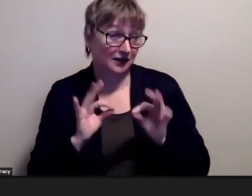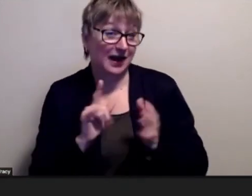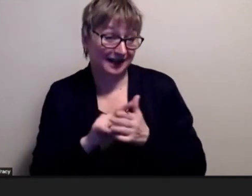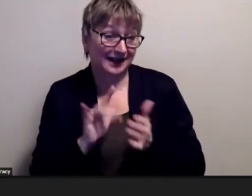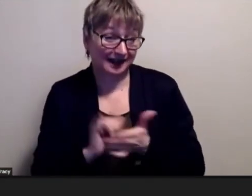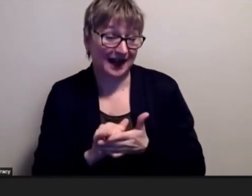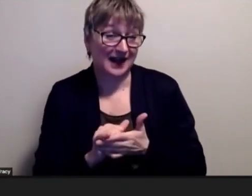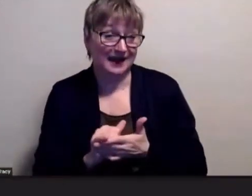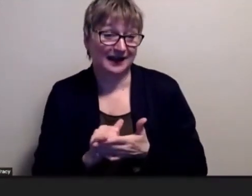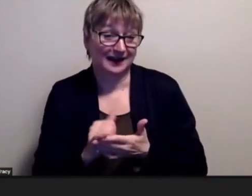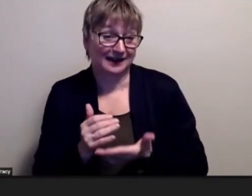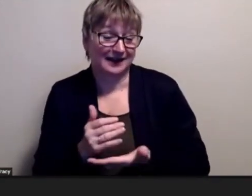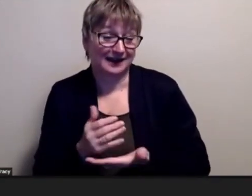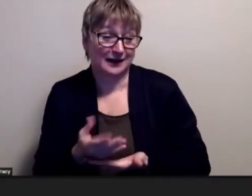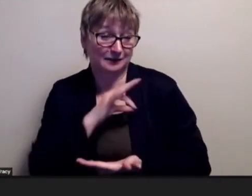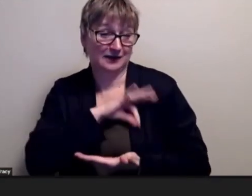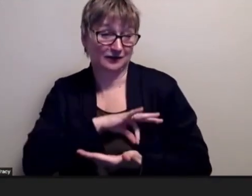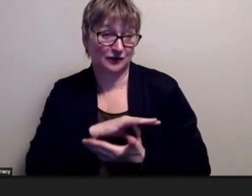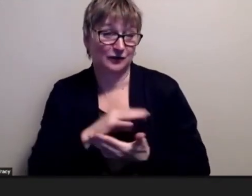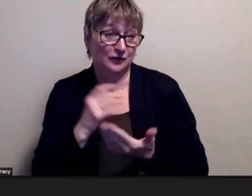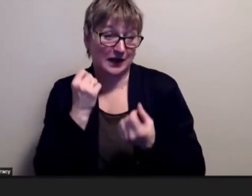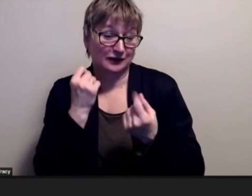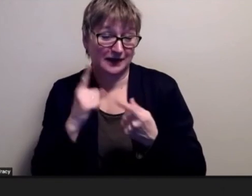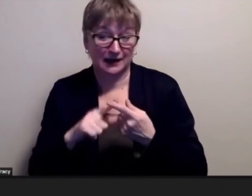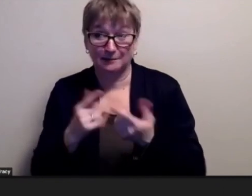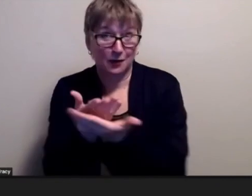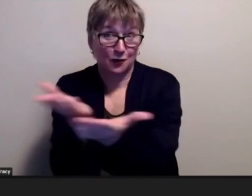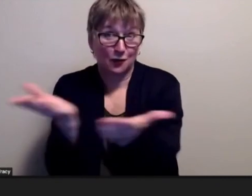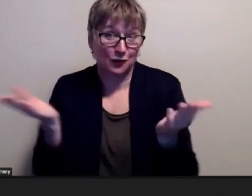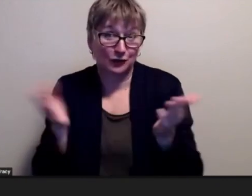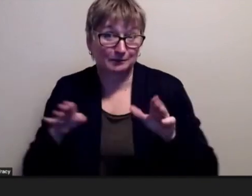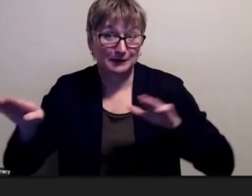the insight into human behaviors and relationships that you have now